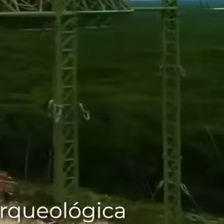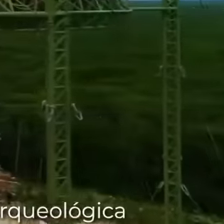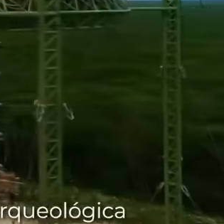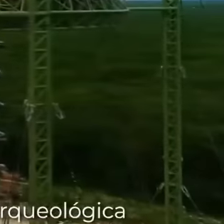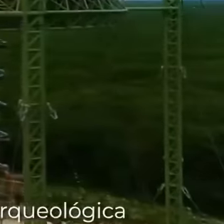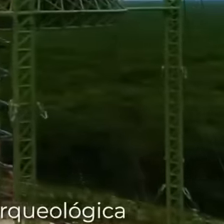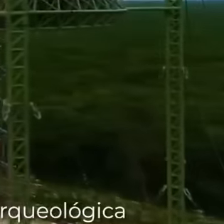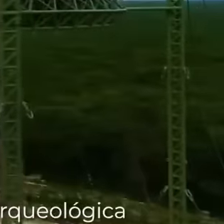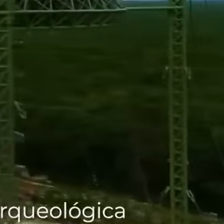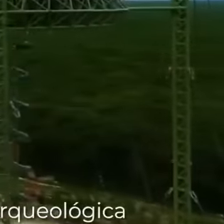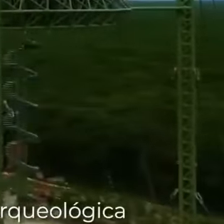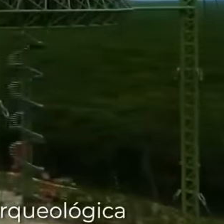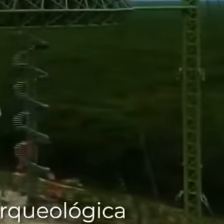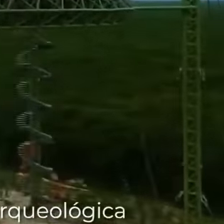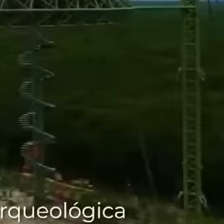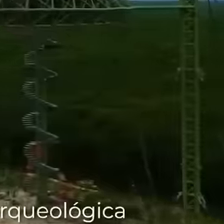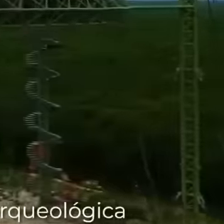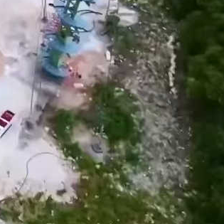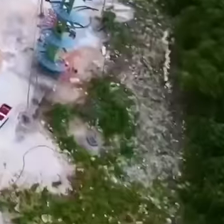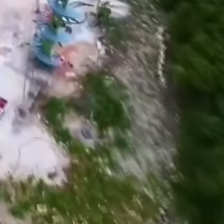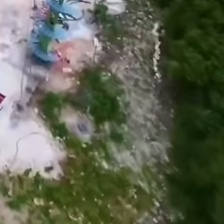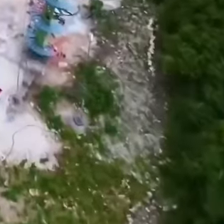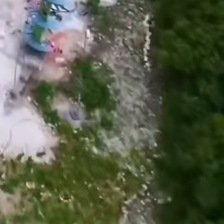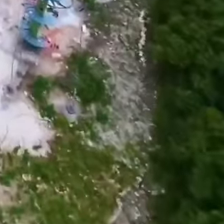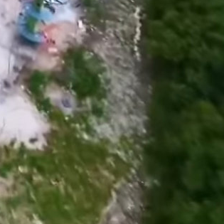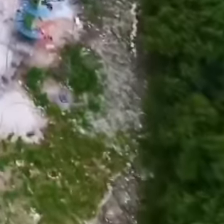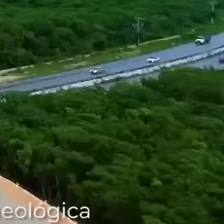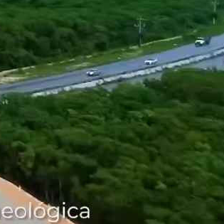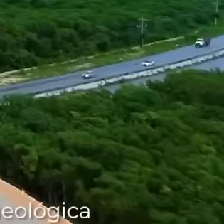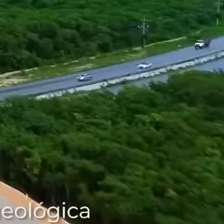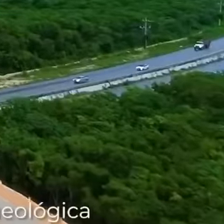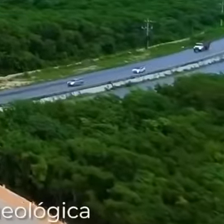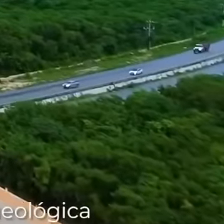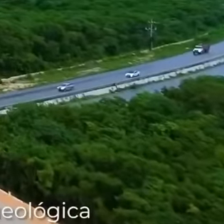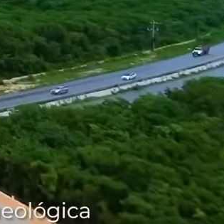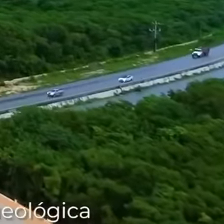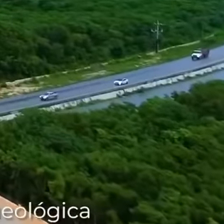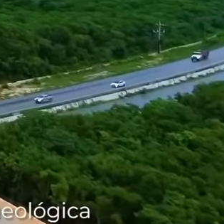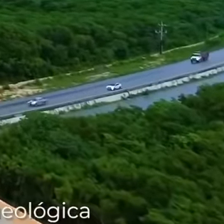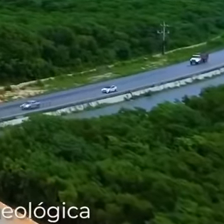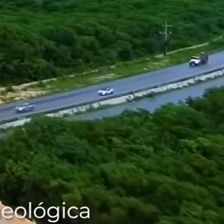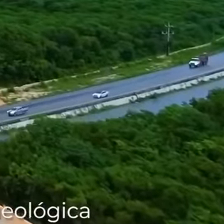views of the jungle. Archaeological Zone and the Caribbean to facilitate the transfer and entry to